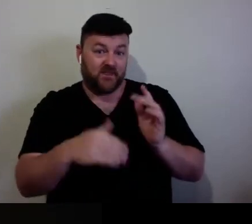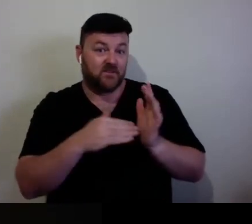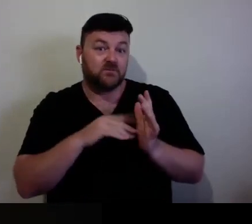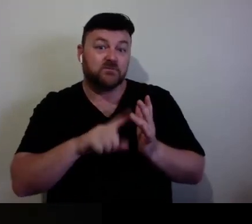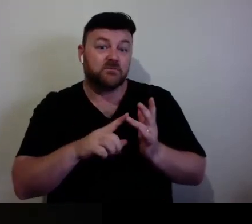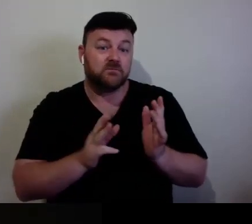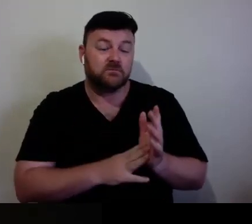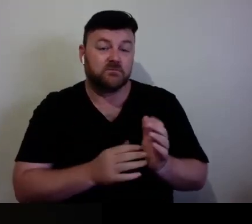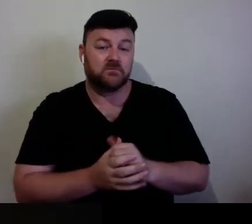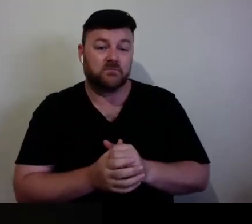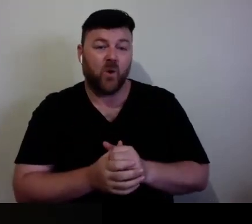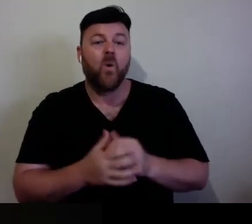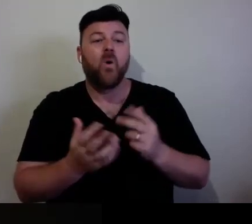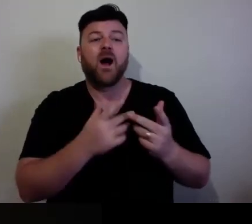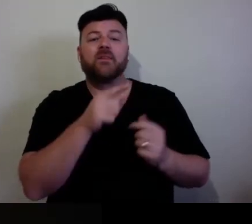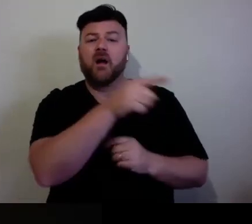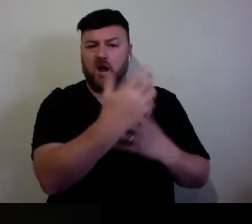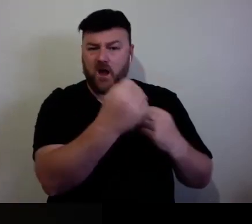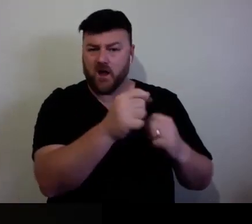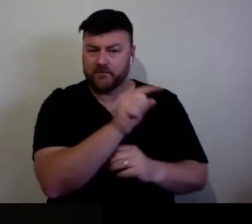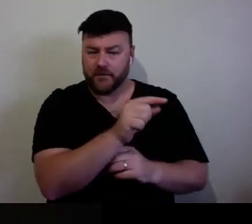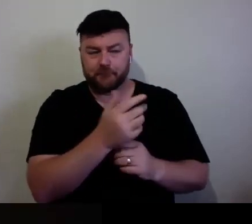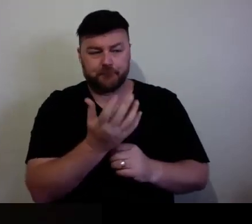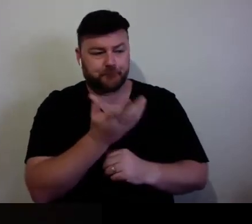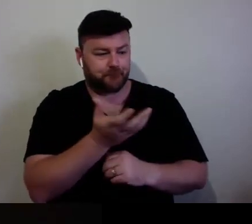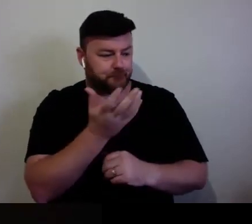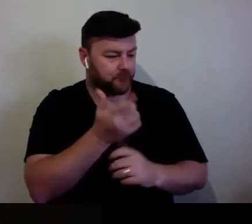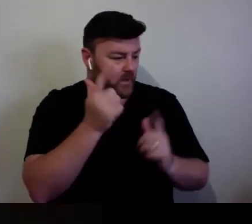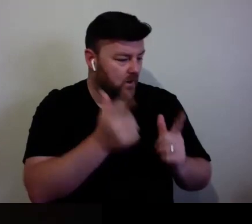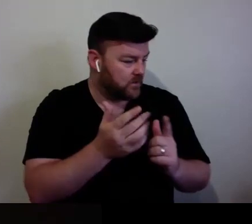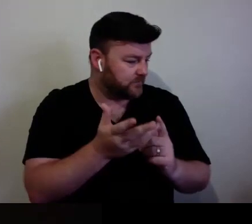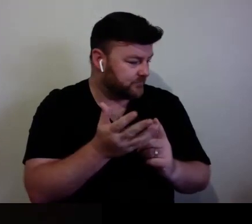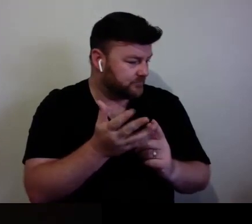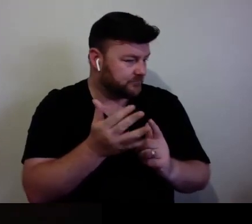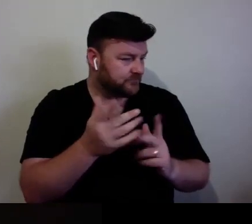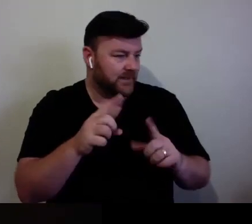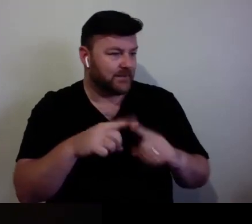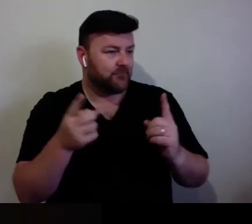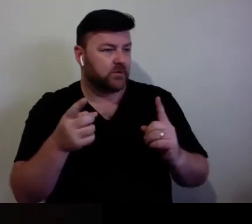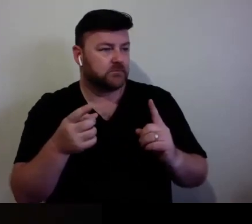have a lot of - you know, different assistance being offered, which